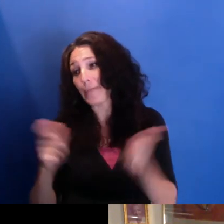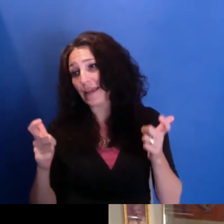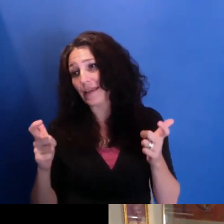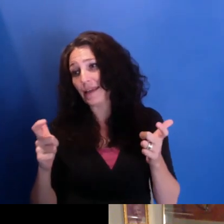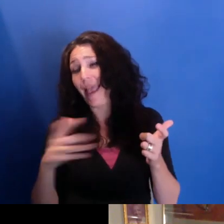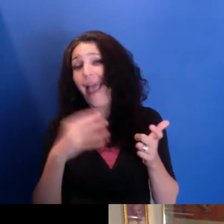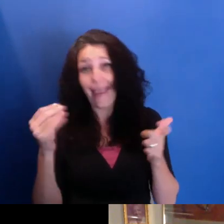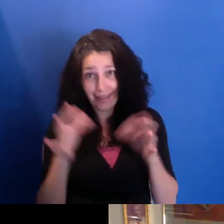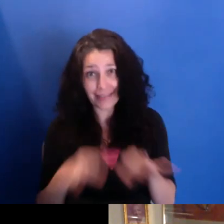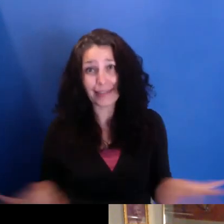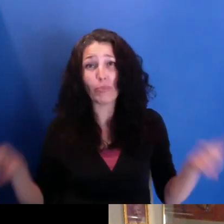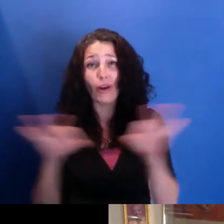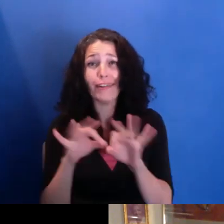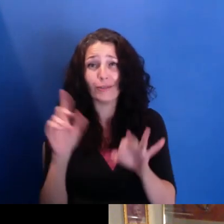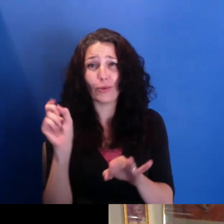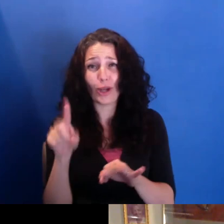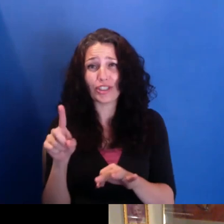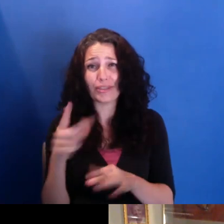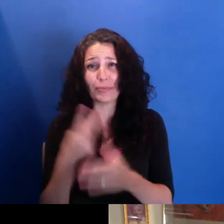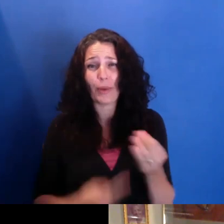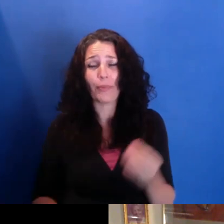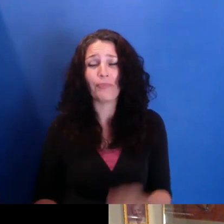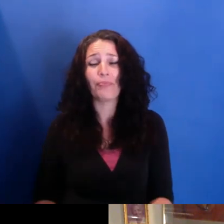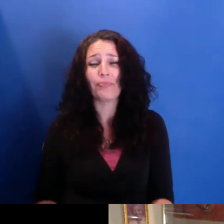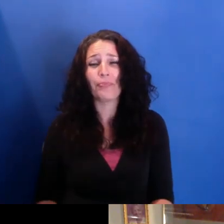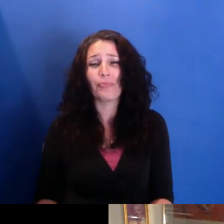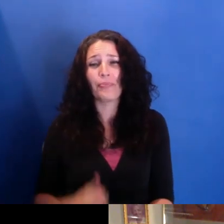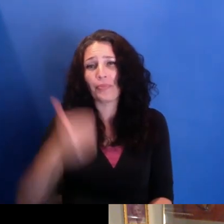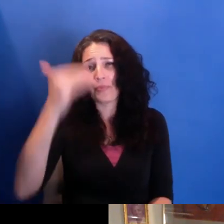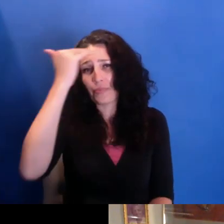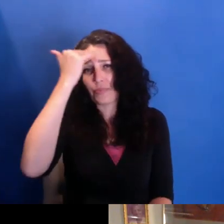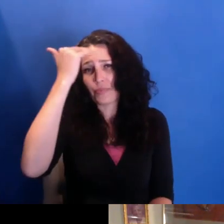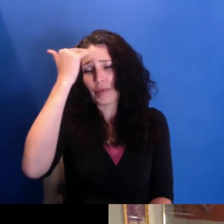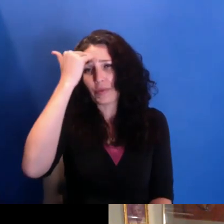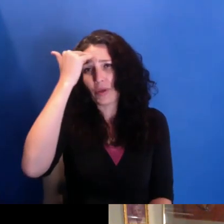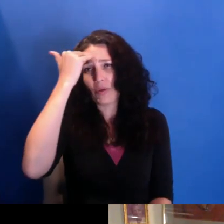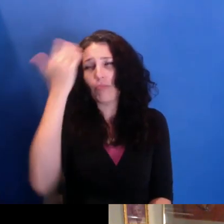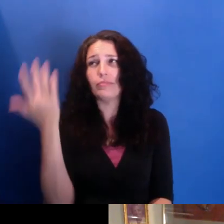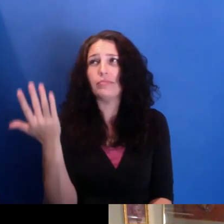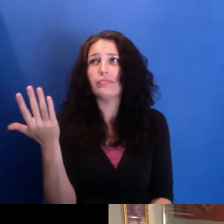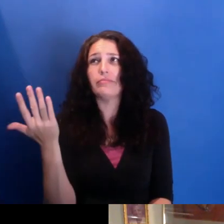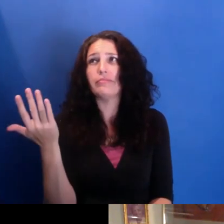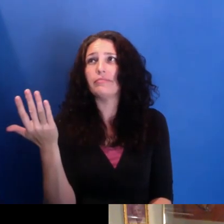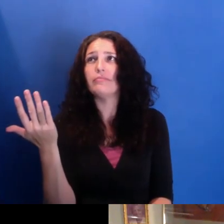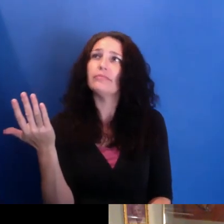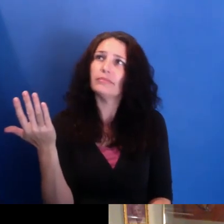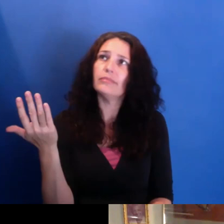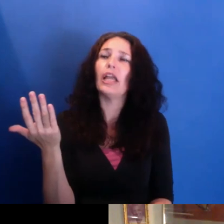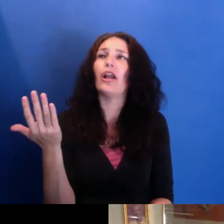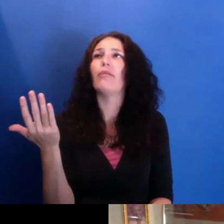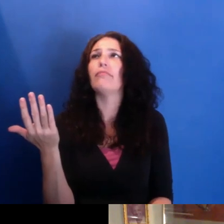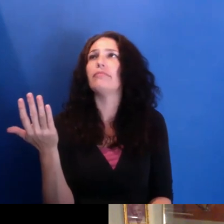I am aware that, in terms of seeing media making as being